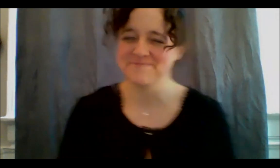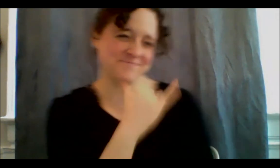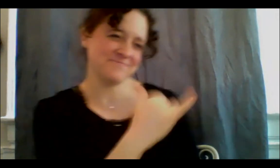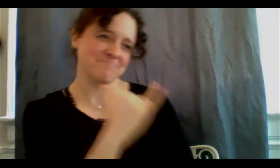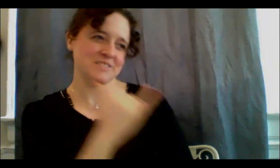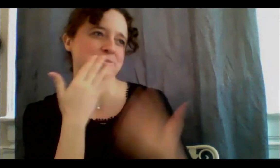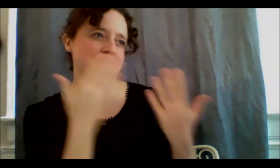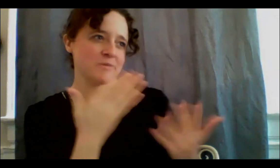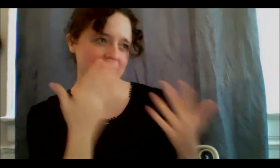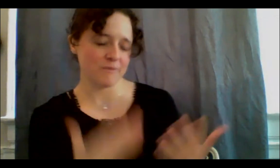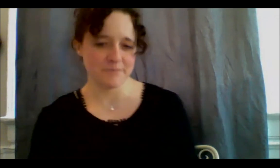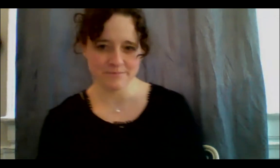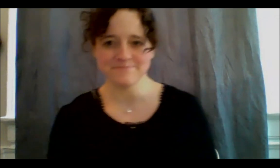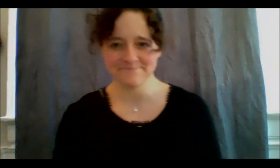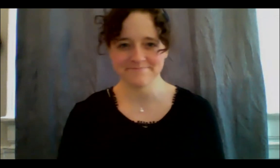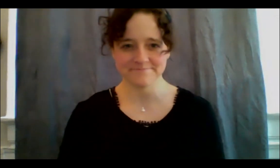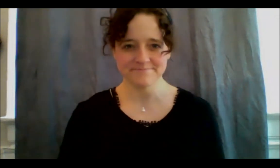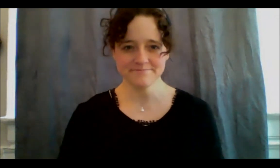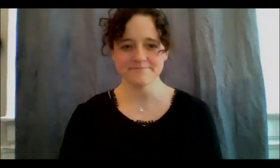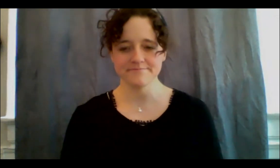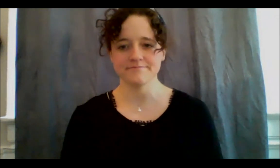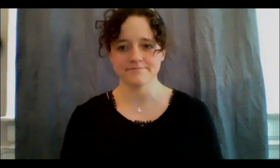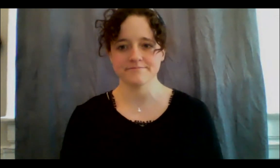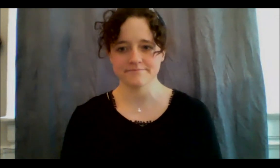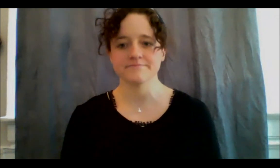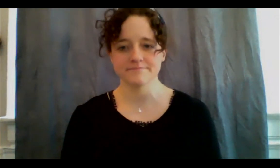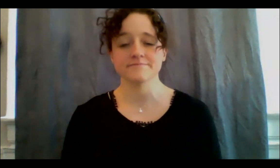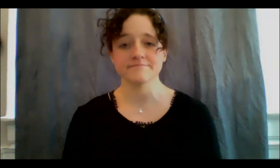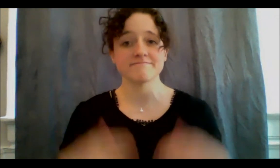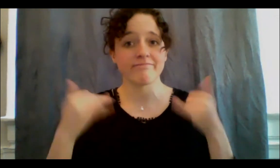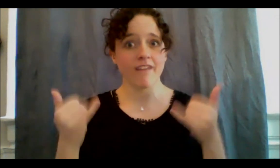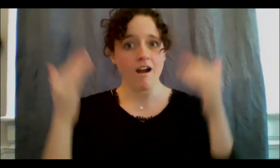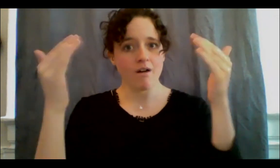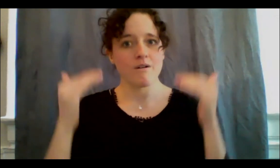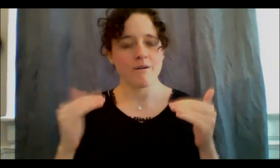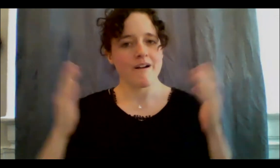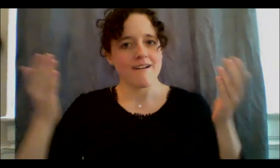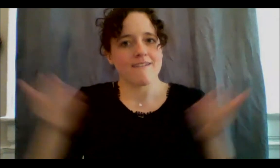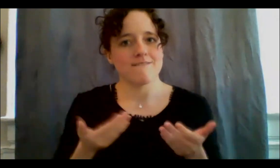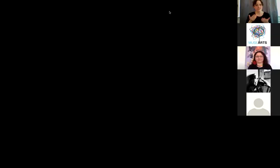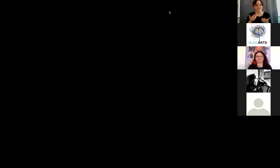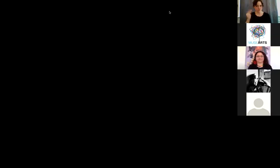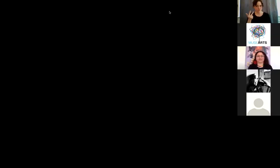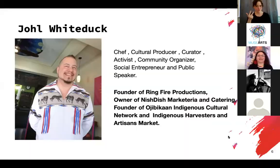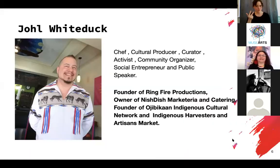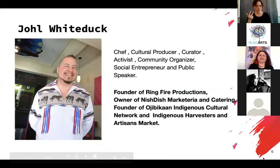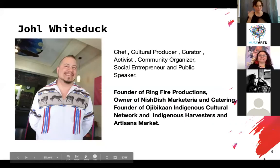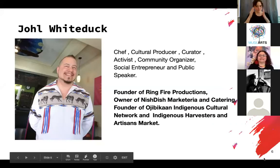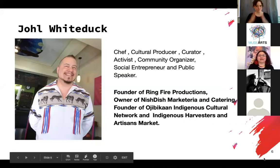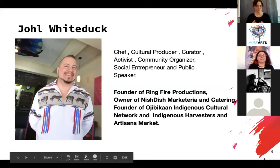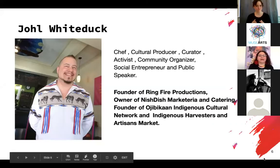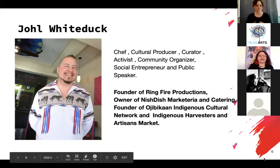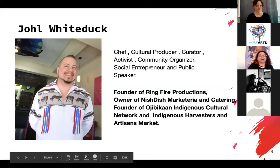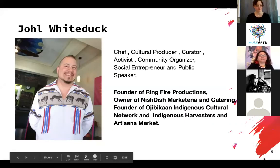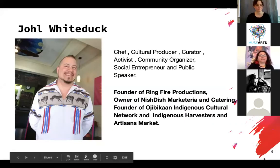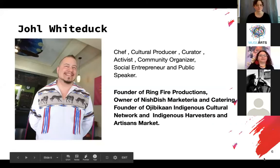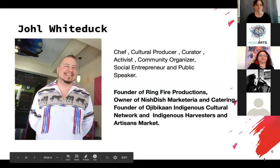We are going to invite our third panelist and it is my absolute